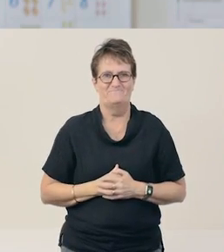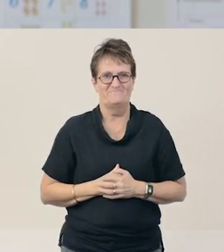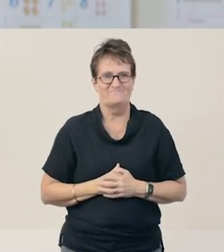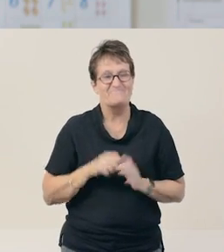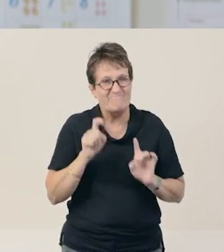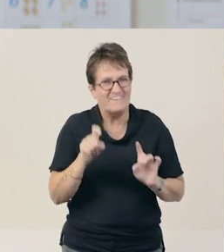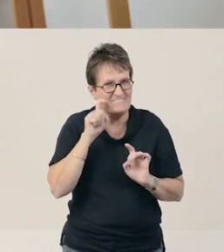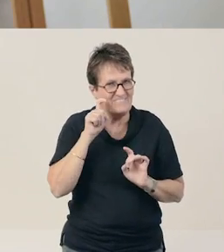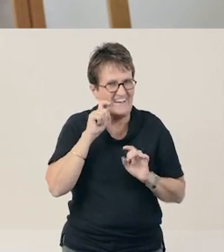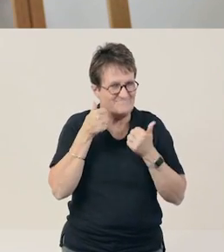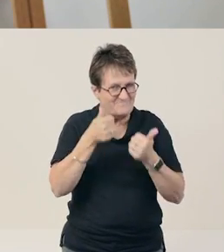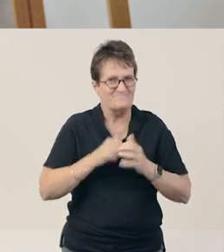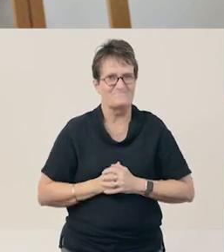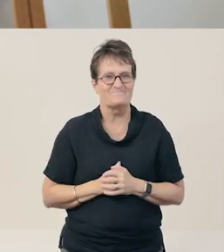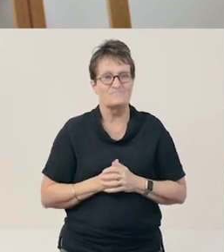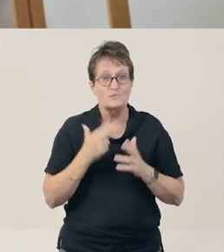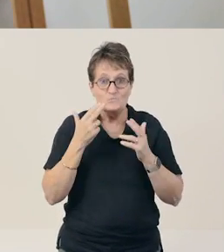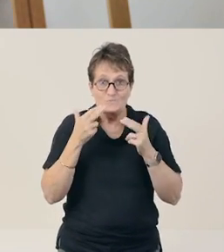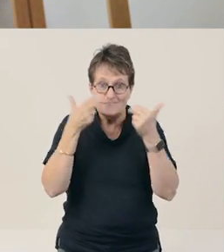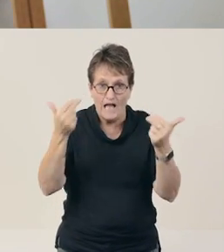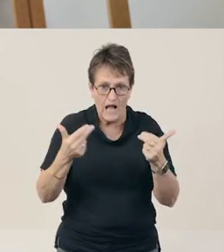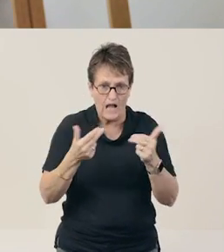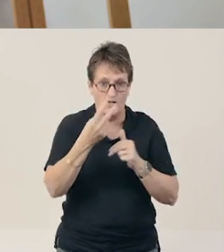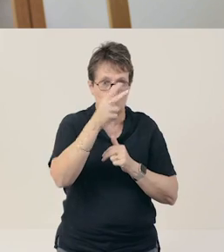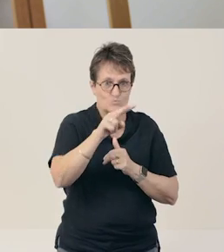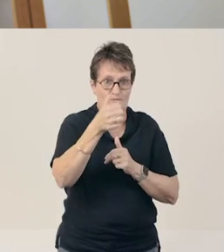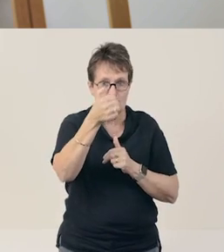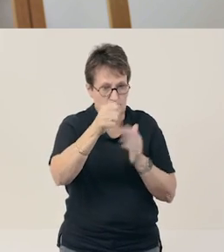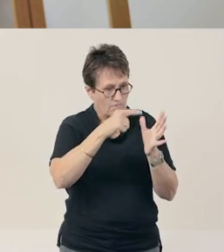That was fun. We just sang all 26 letters of the alphabet.